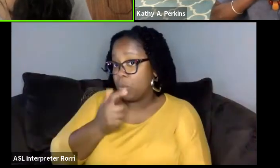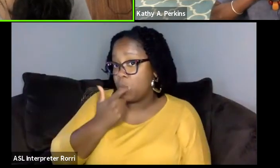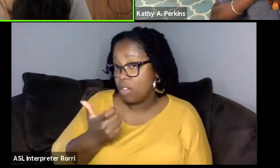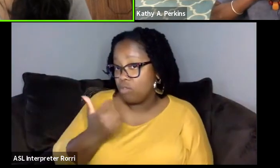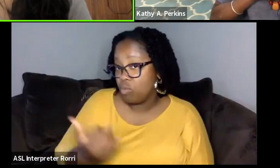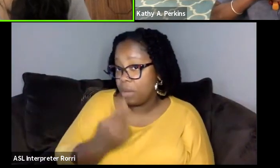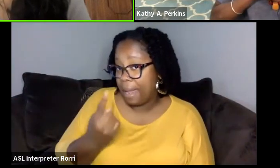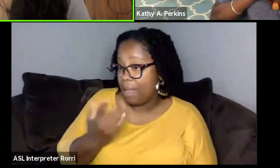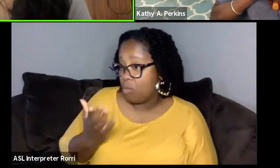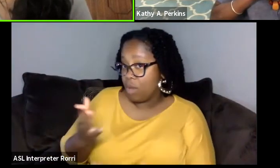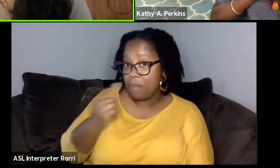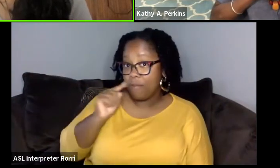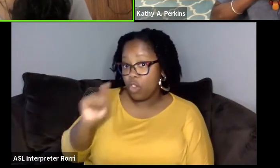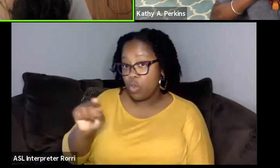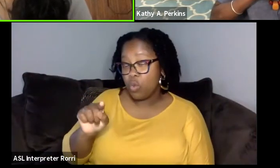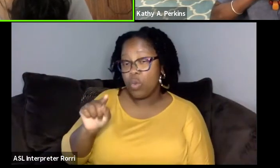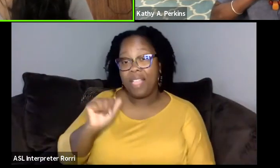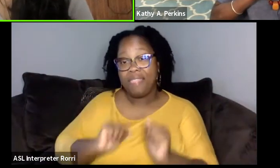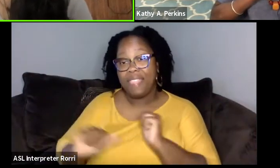if you haven't heard of Theatre for One already,